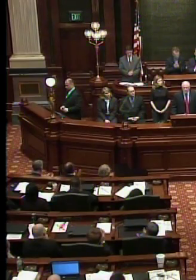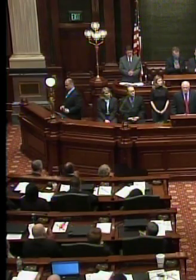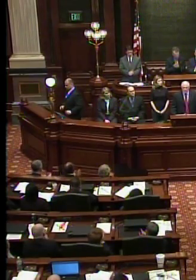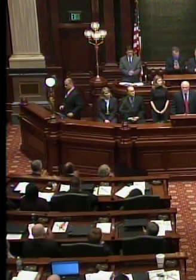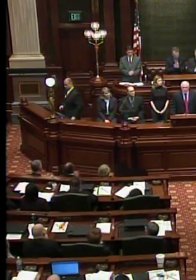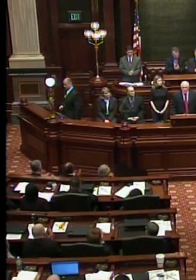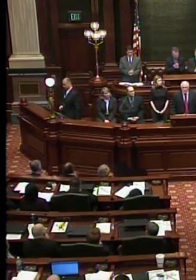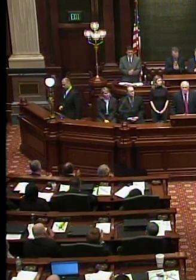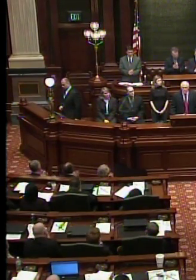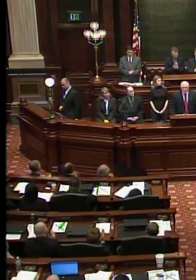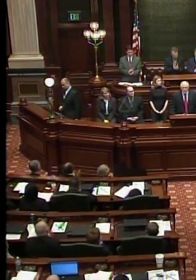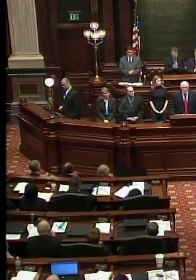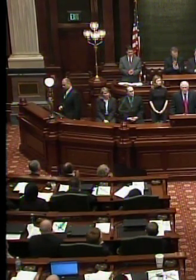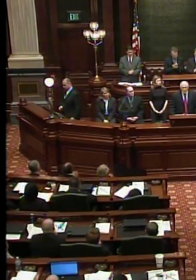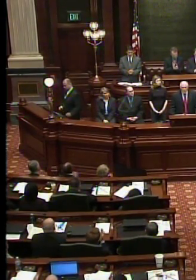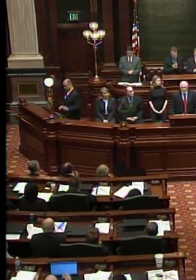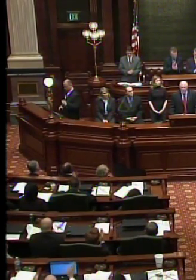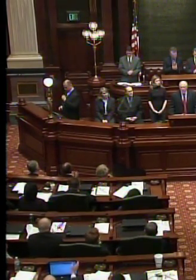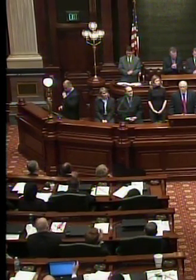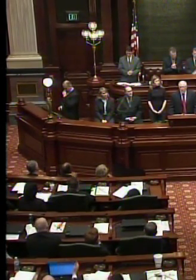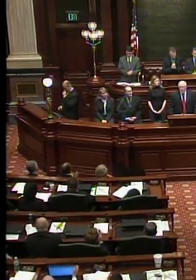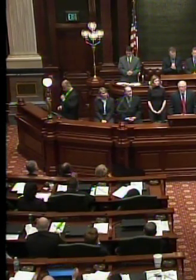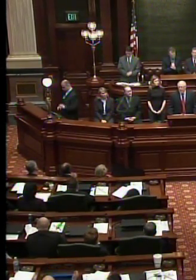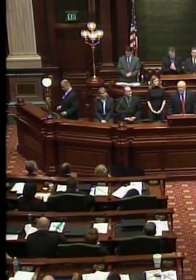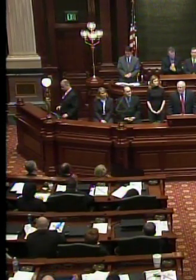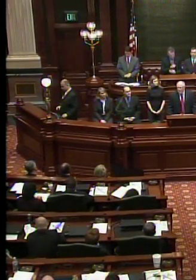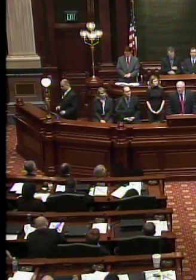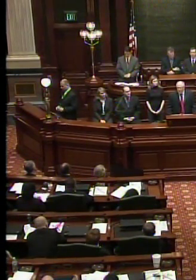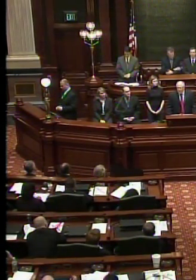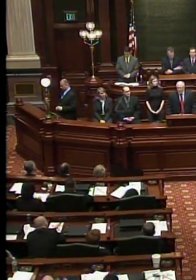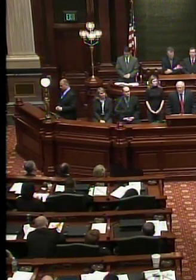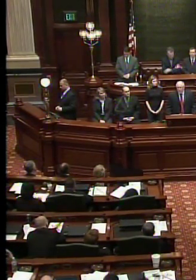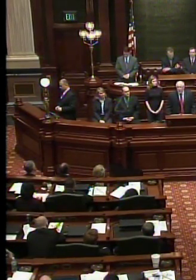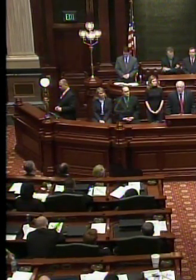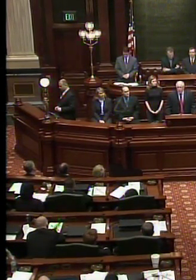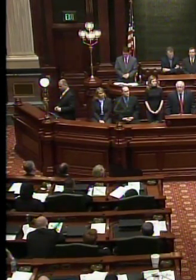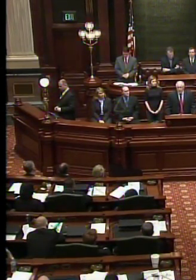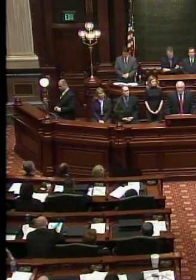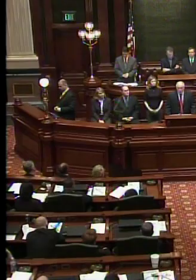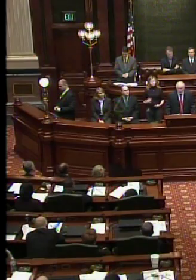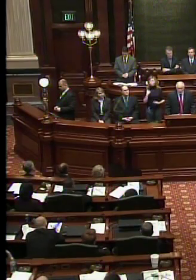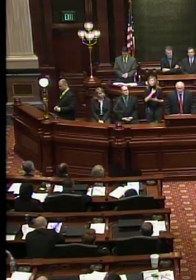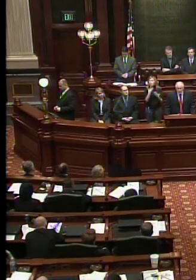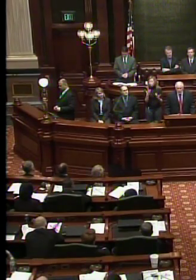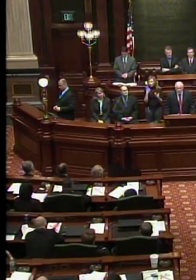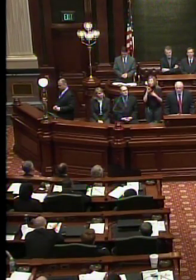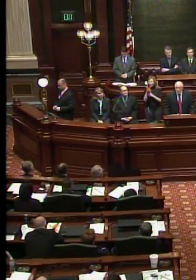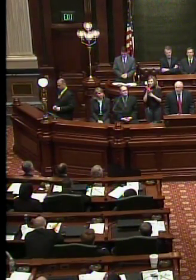good. We want Illinois to be Ford country, we want